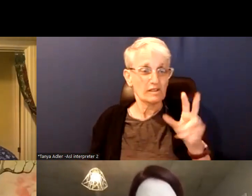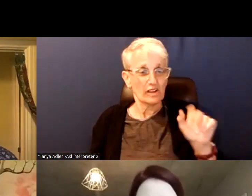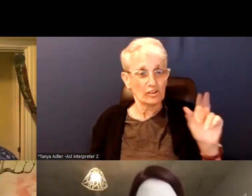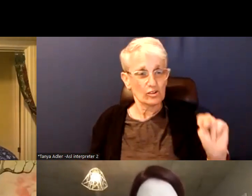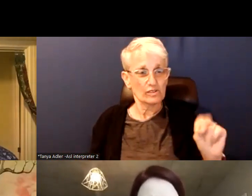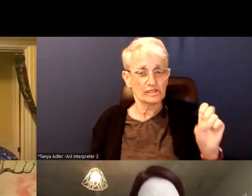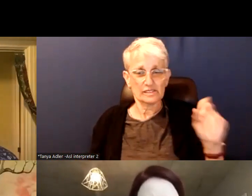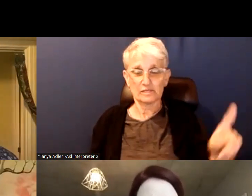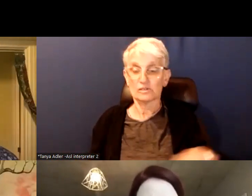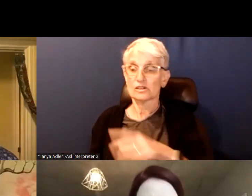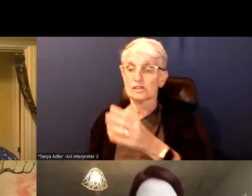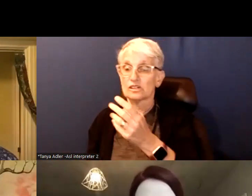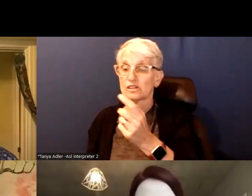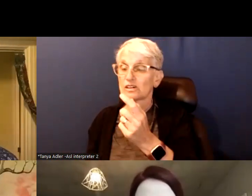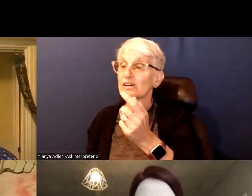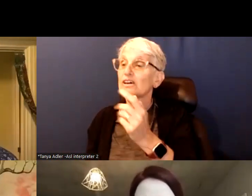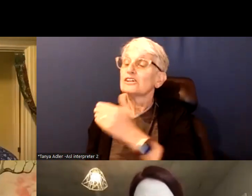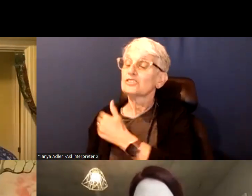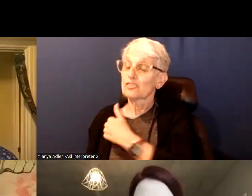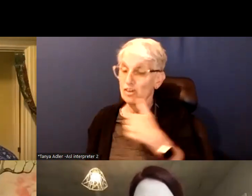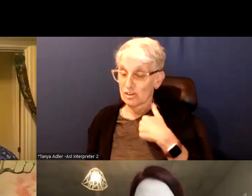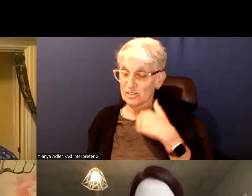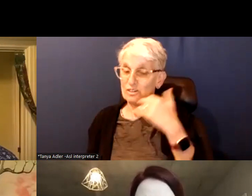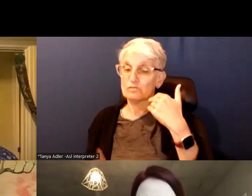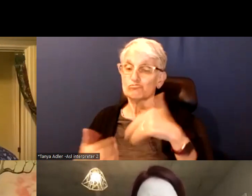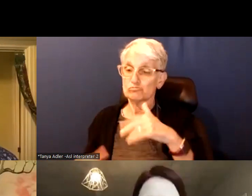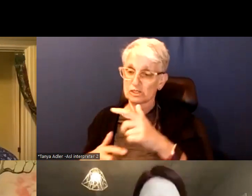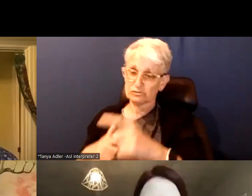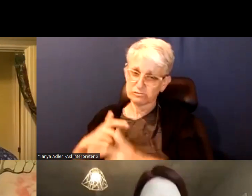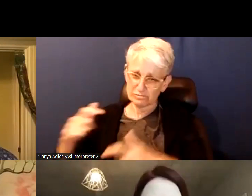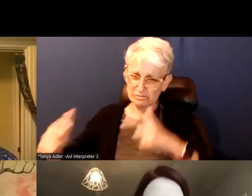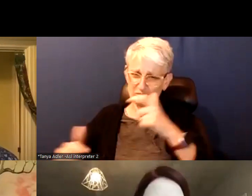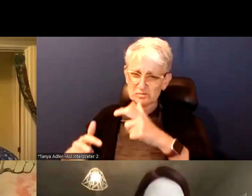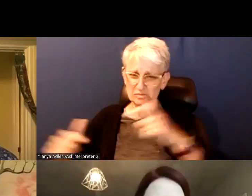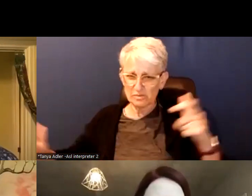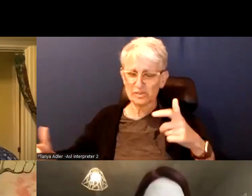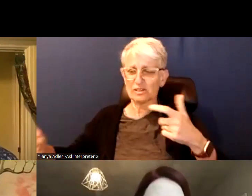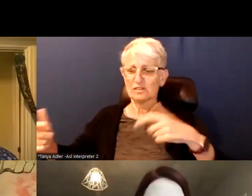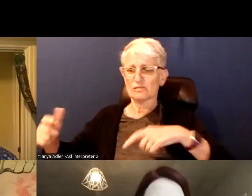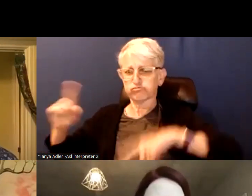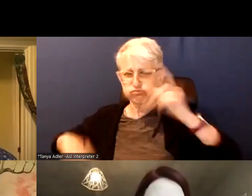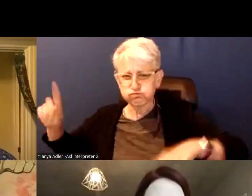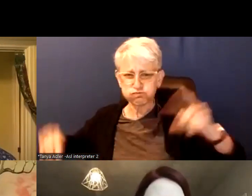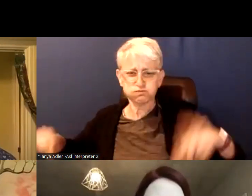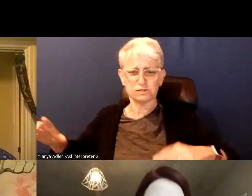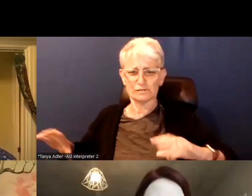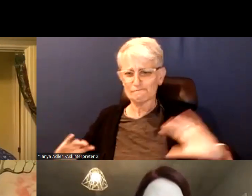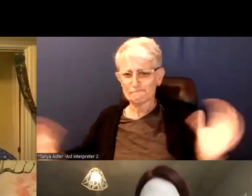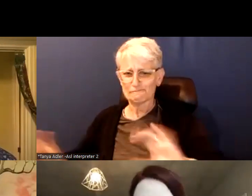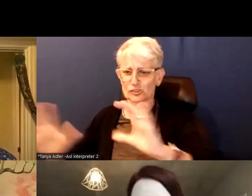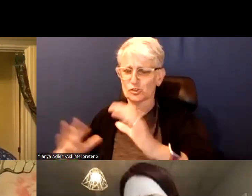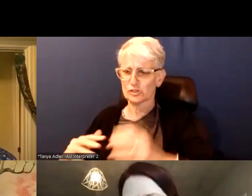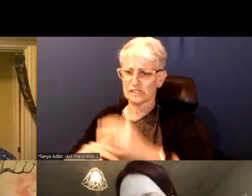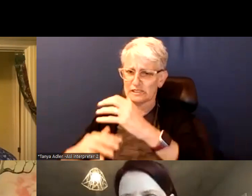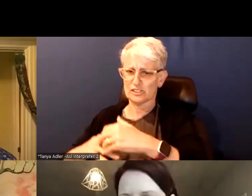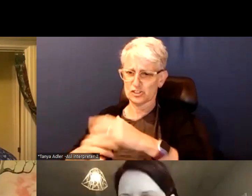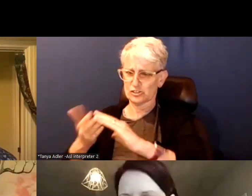People, Toronto is all about the people and we have such a diverse range of people bringing